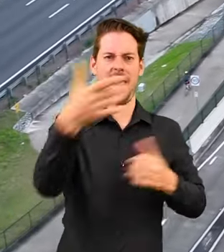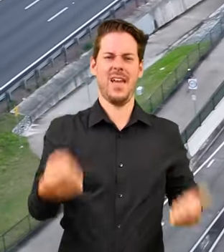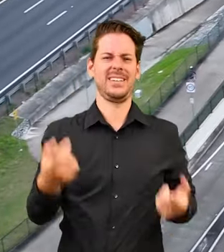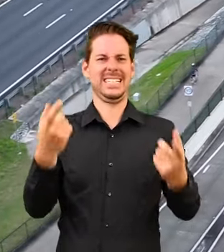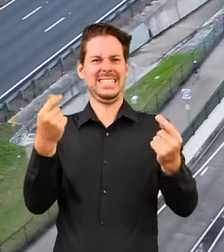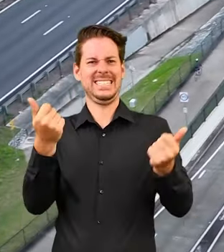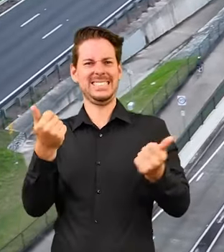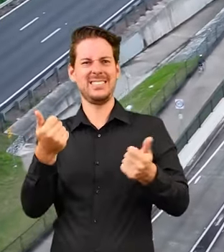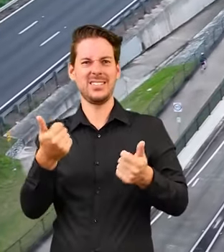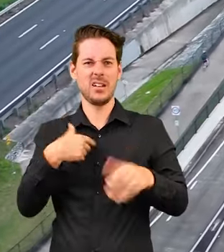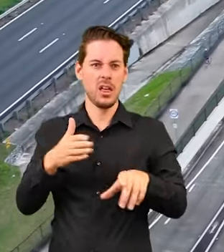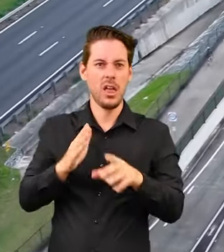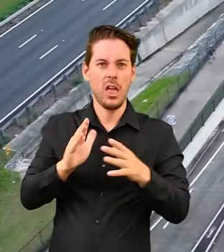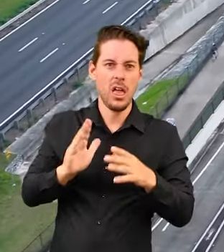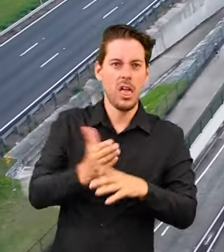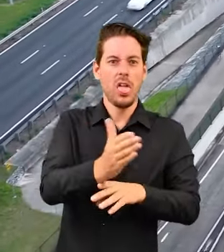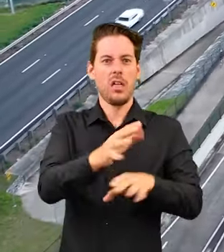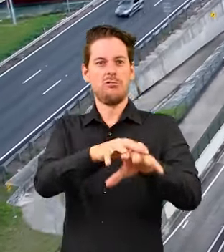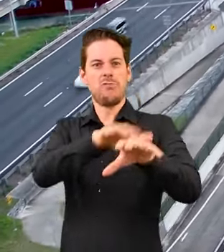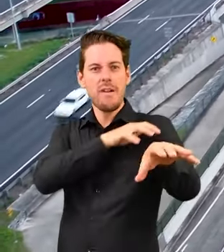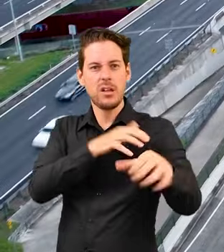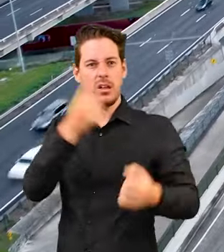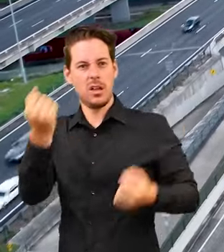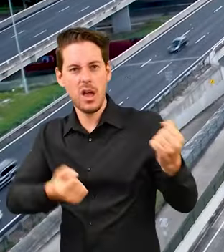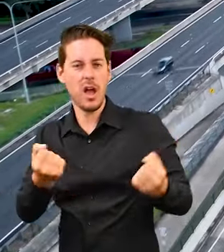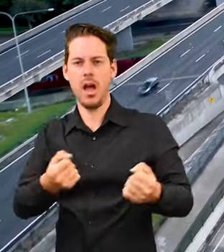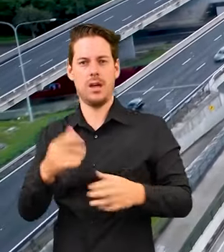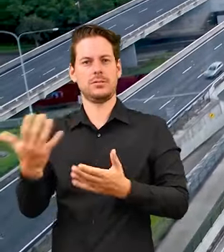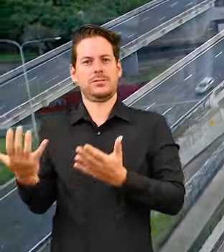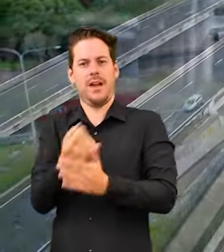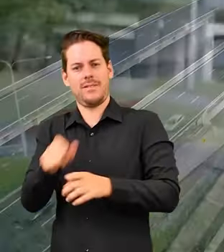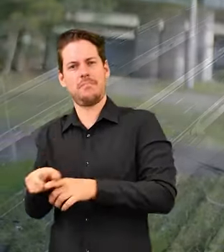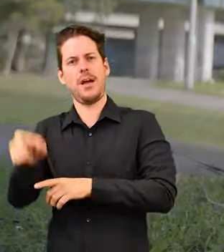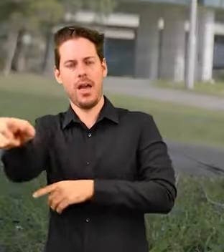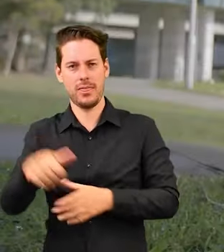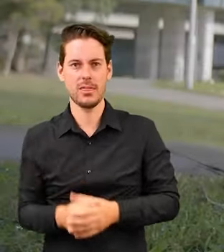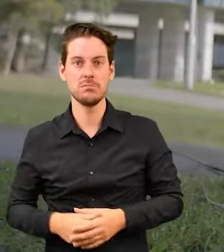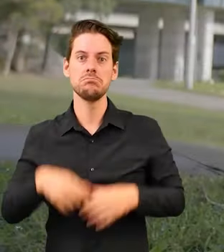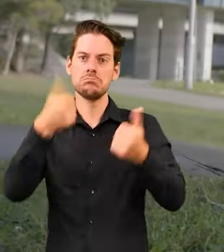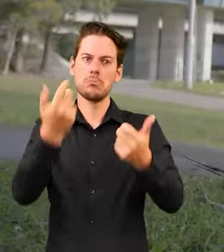than trying to negotiate cars and other traffic. It's a lot safer. It's great being able to get up in the morning